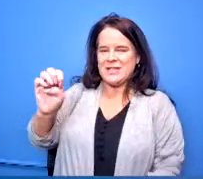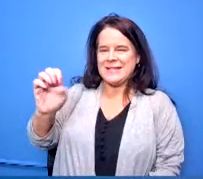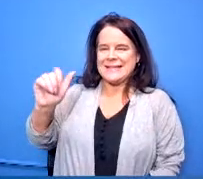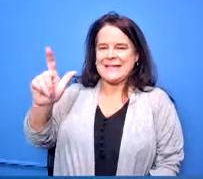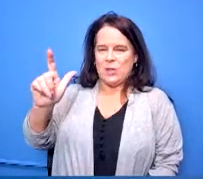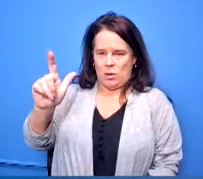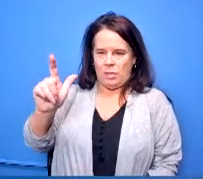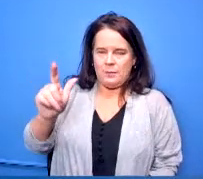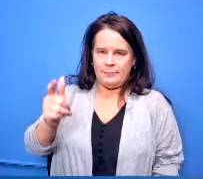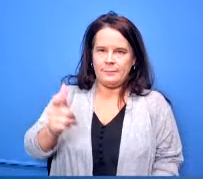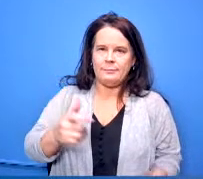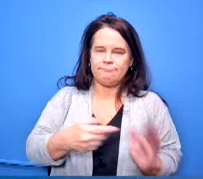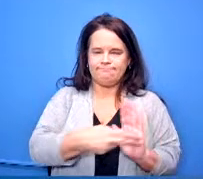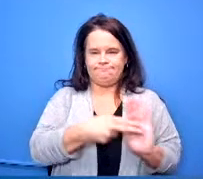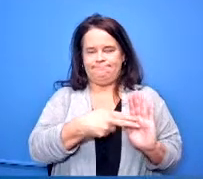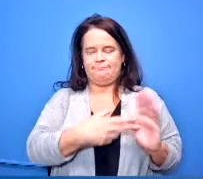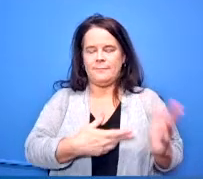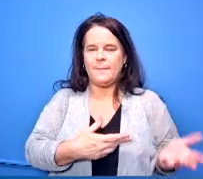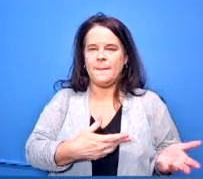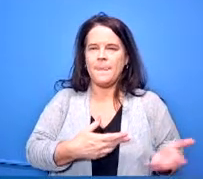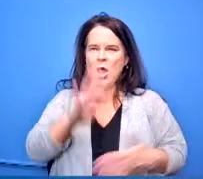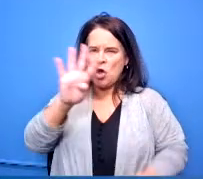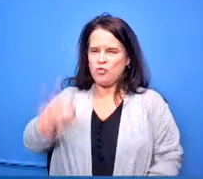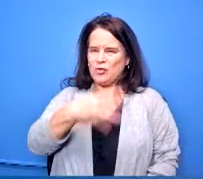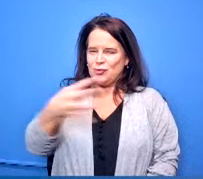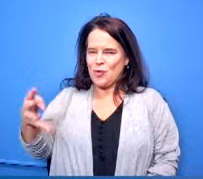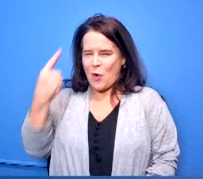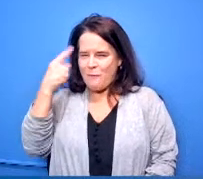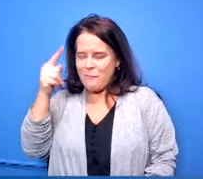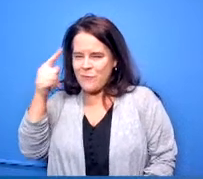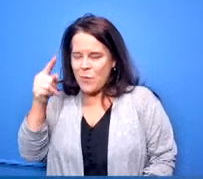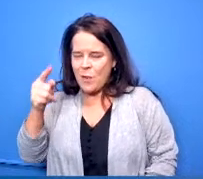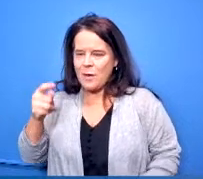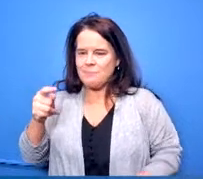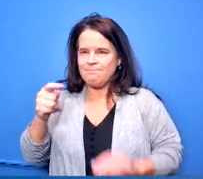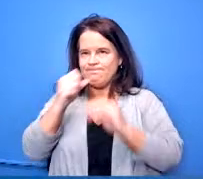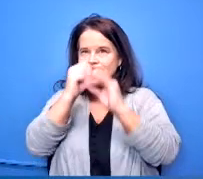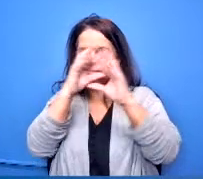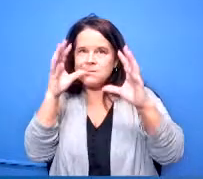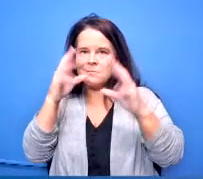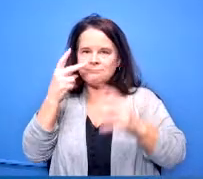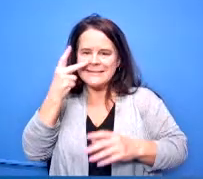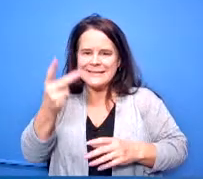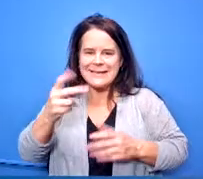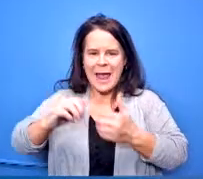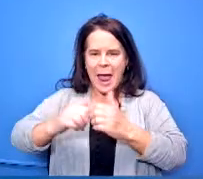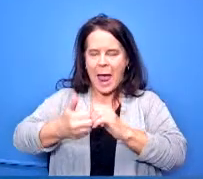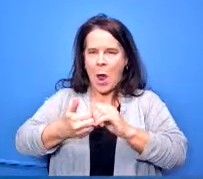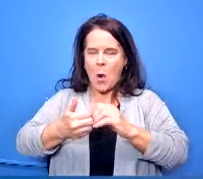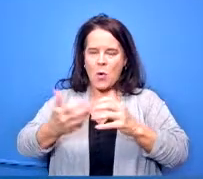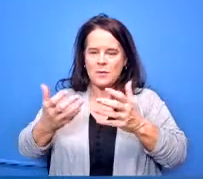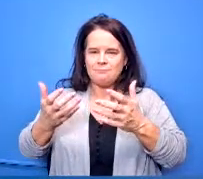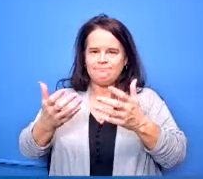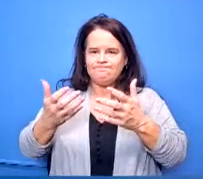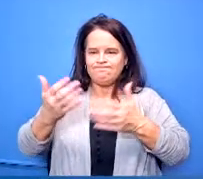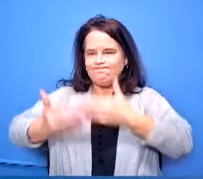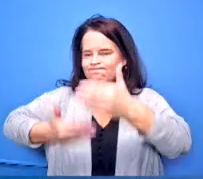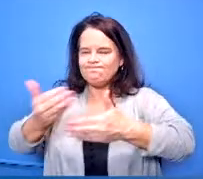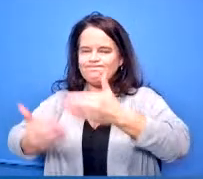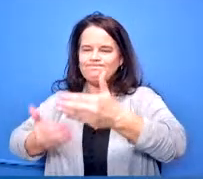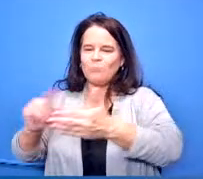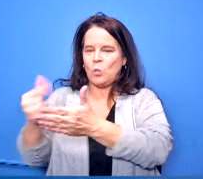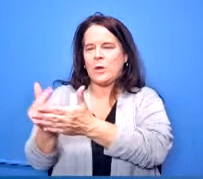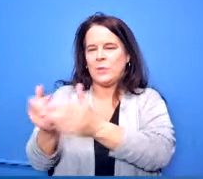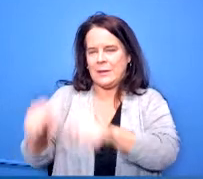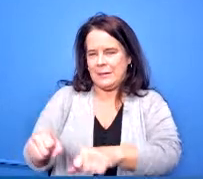to help kids see all of the different combinations of ways that they can get across that finish line